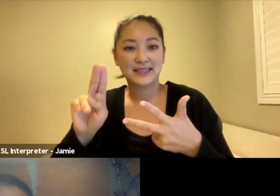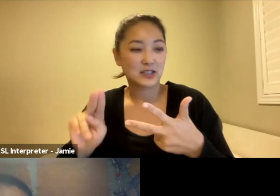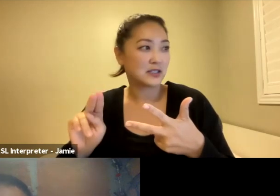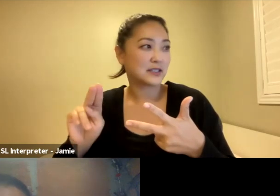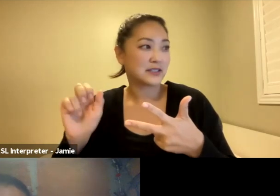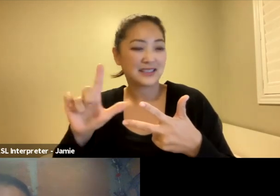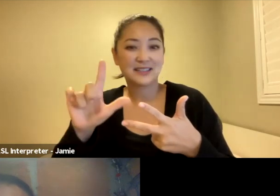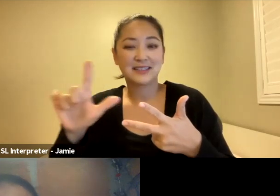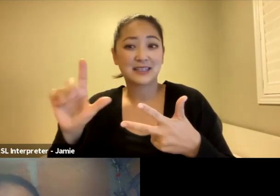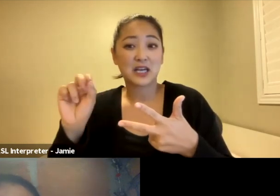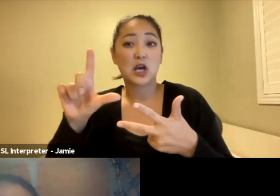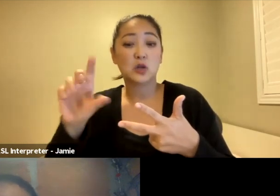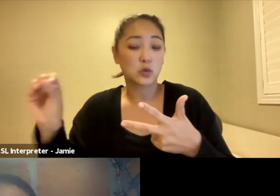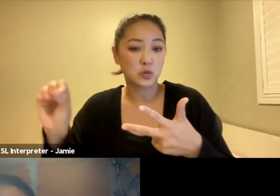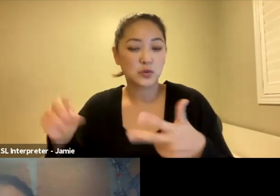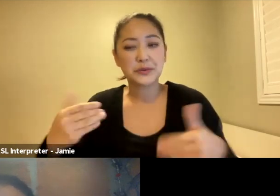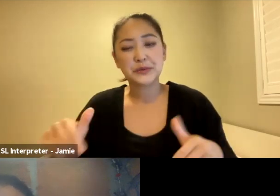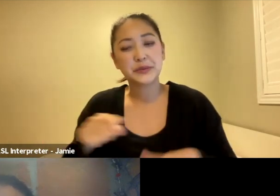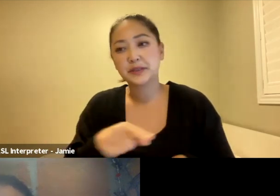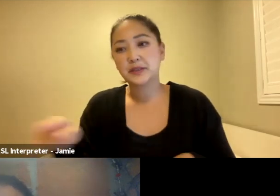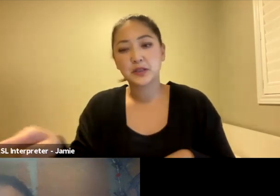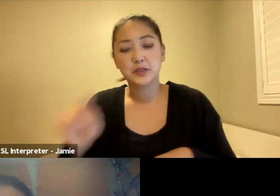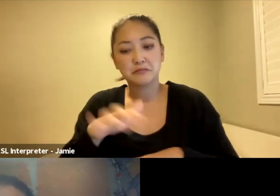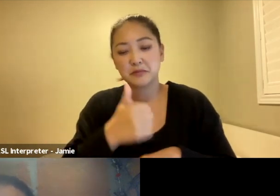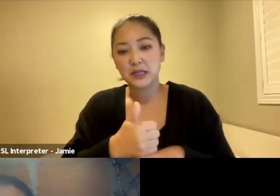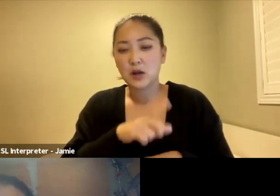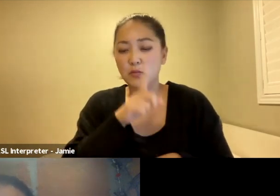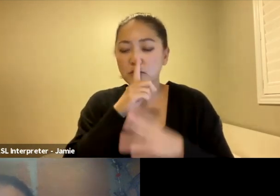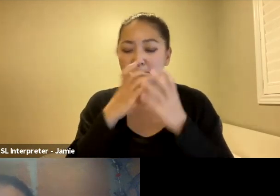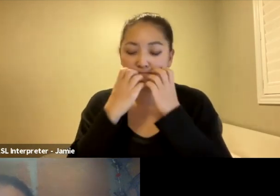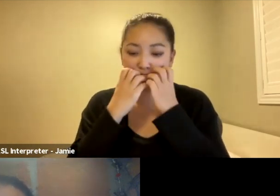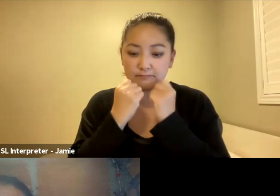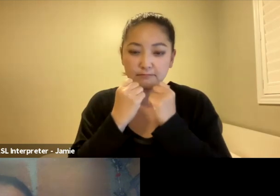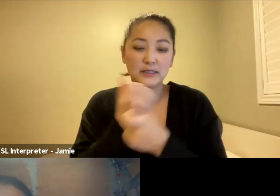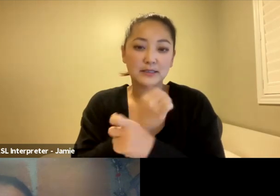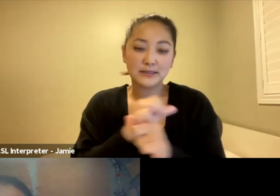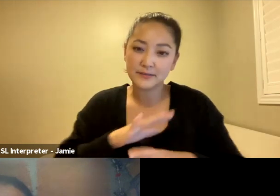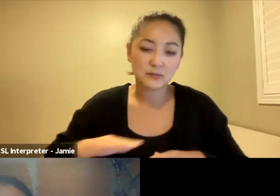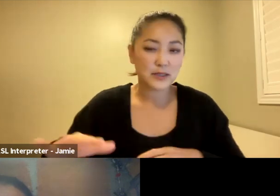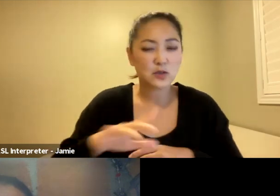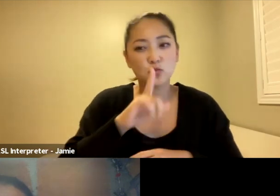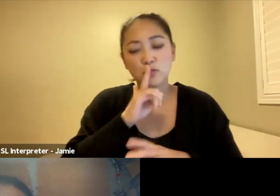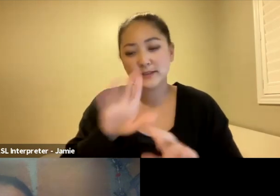for everyone, and you created such a safe space for us to be able to discuss all of the artistic works as well as the cultural topics